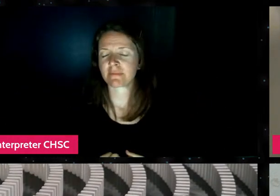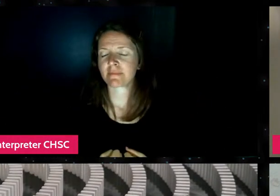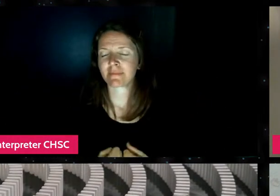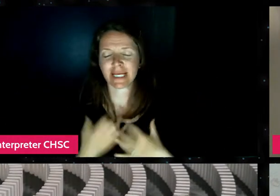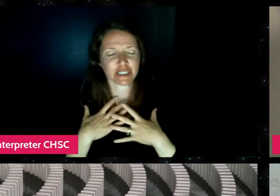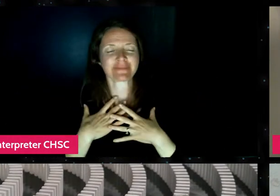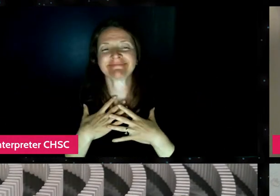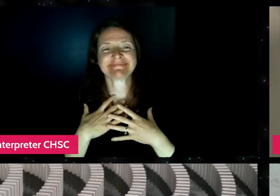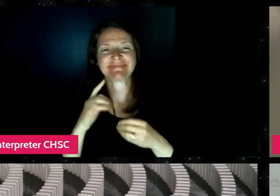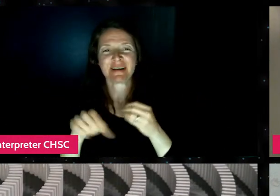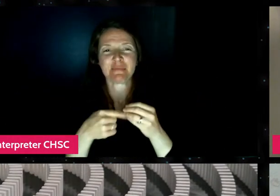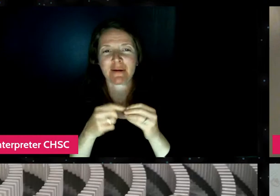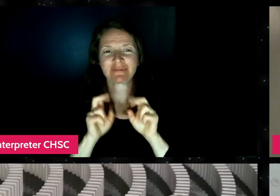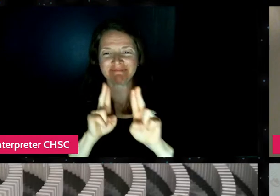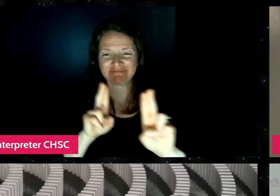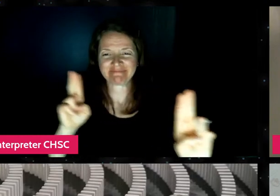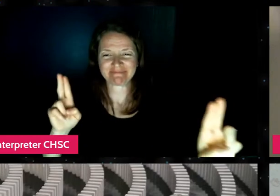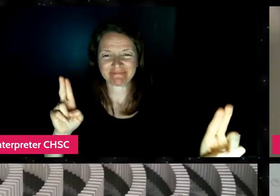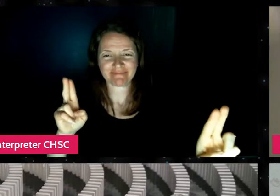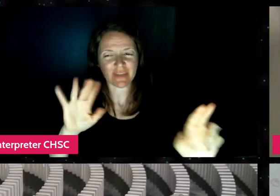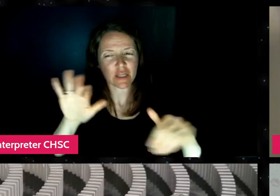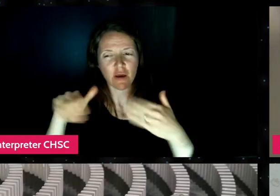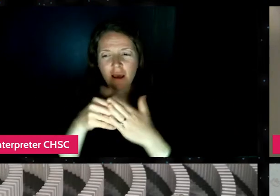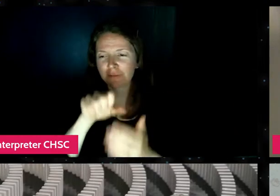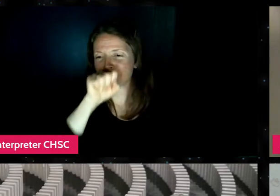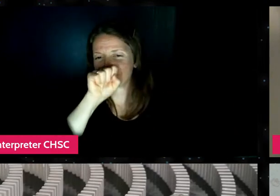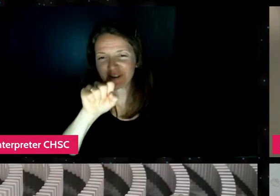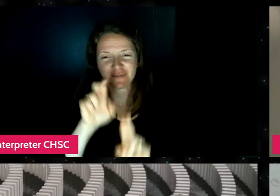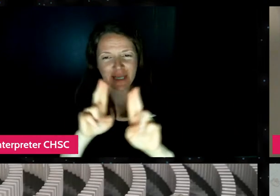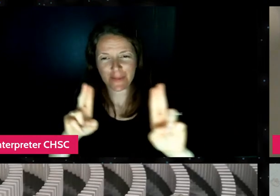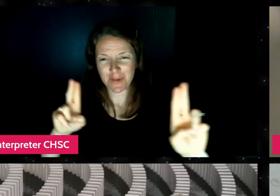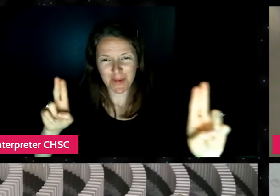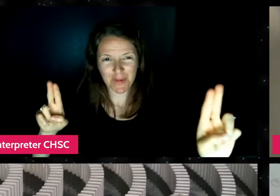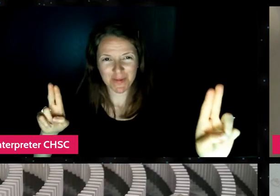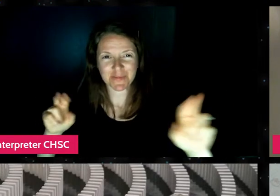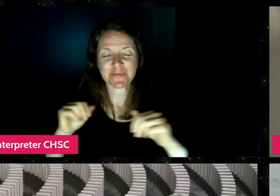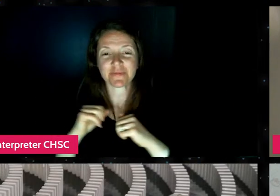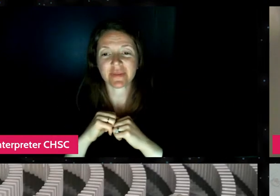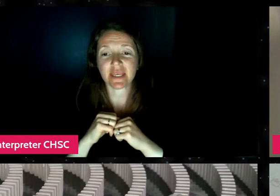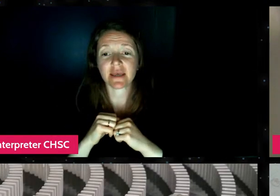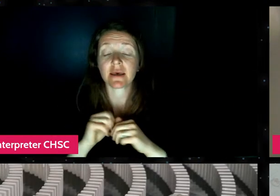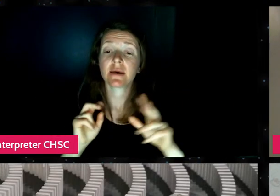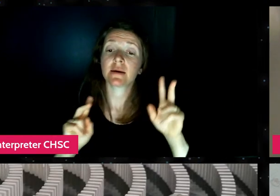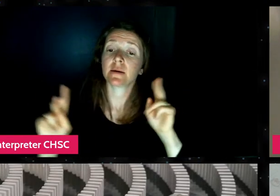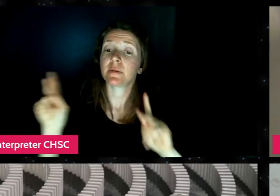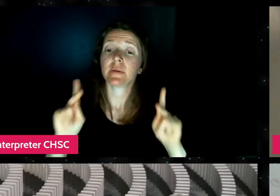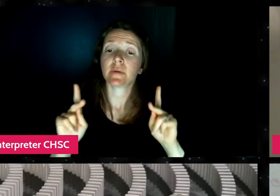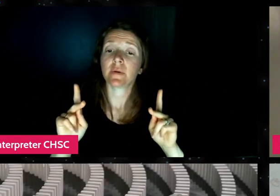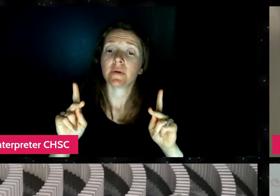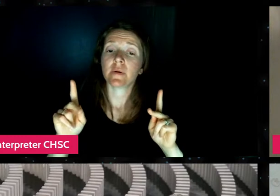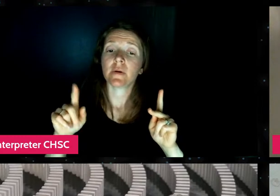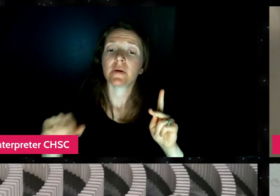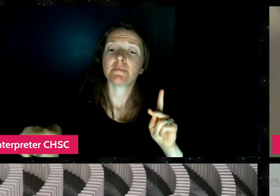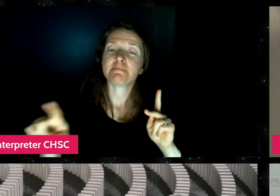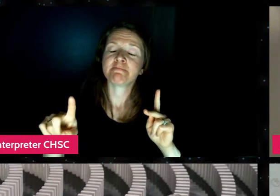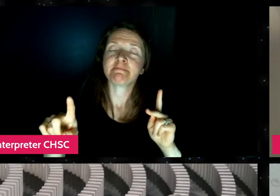So they they're all into dominoes, you know, people who they, they're in the YouTube space